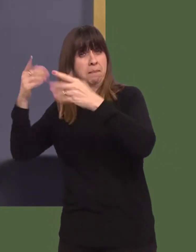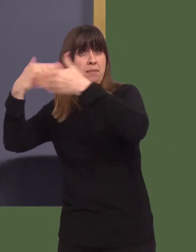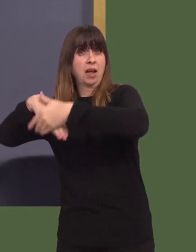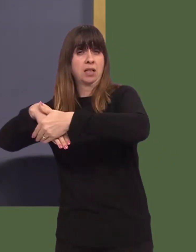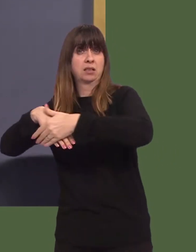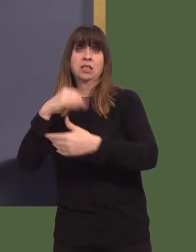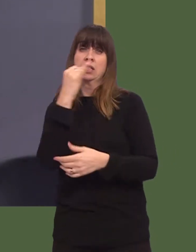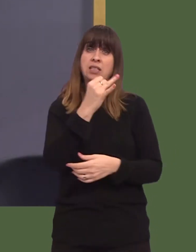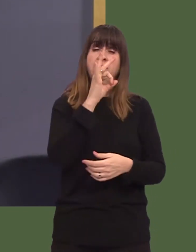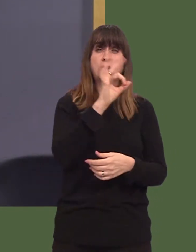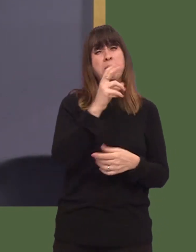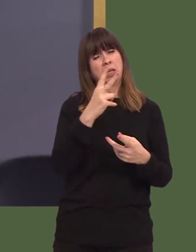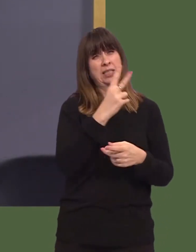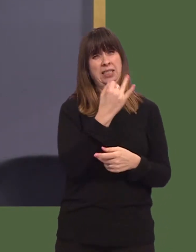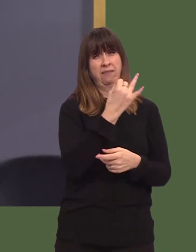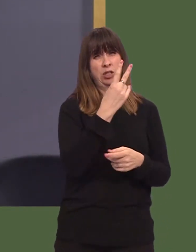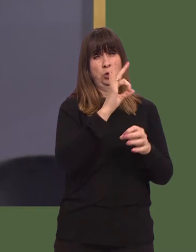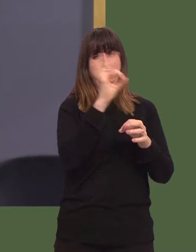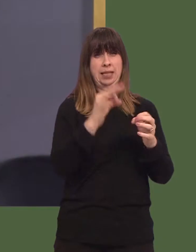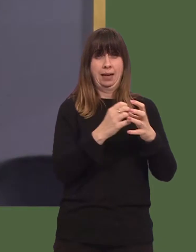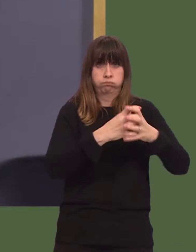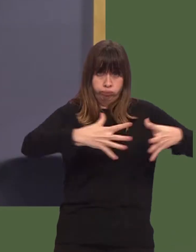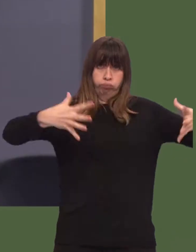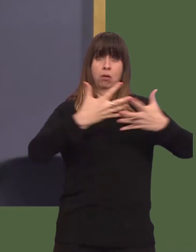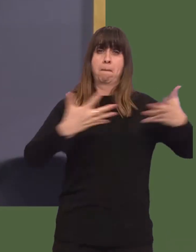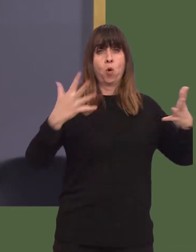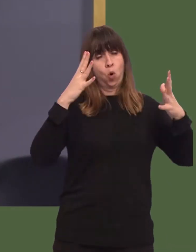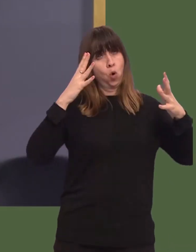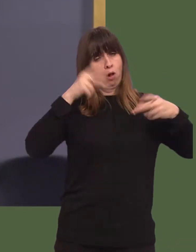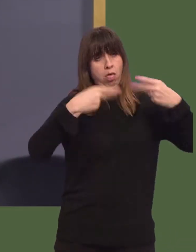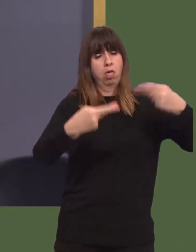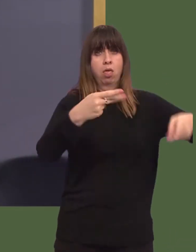in rough sleepers across Wales, but the numbers in Wrexham on the night of the count were